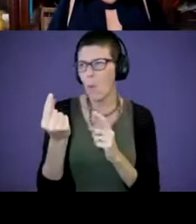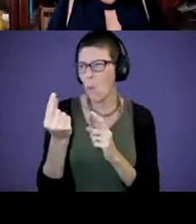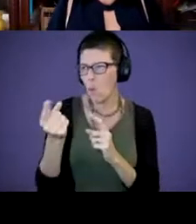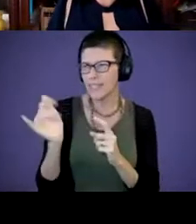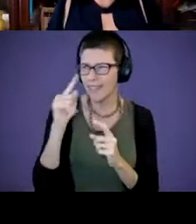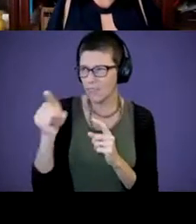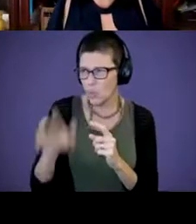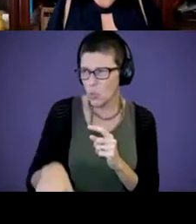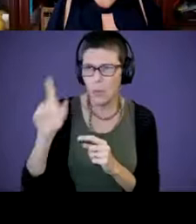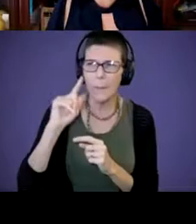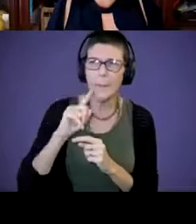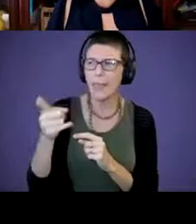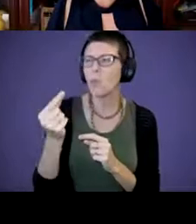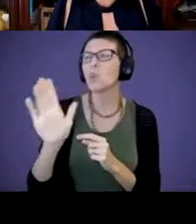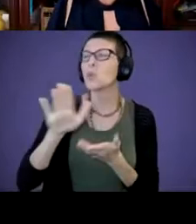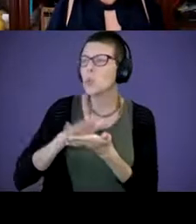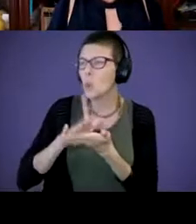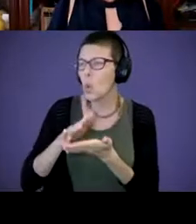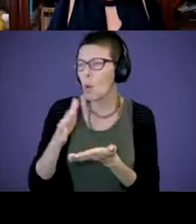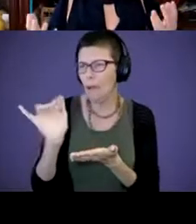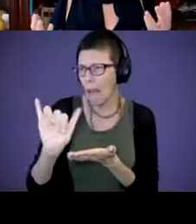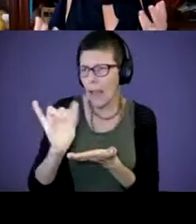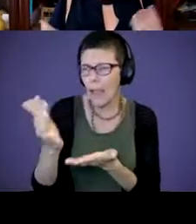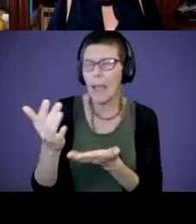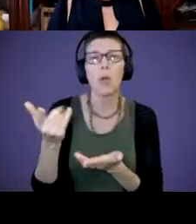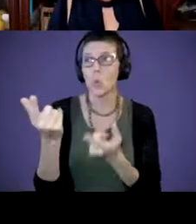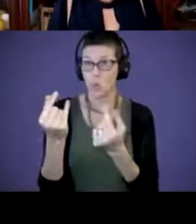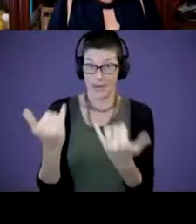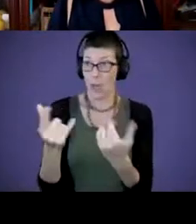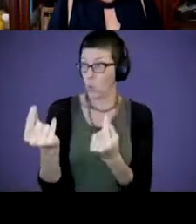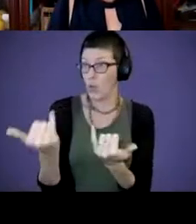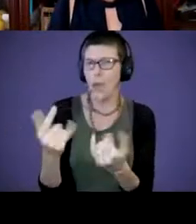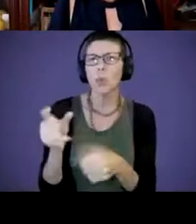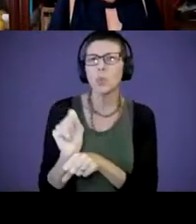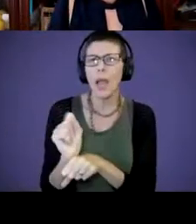“What was your school setting like? What do you do now? What's your job? What's your career? How did